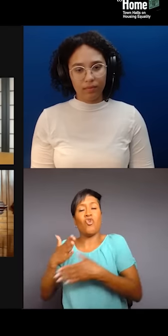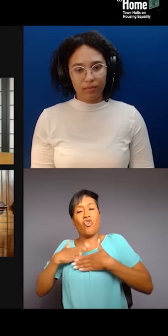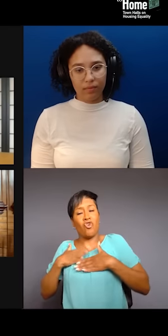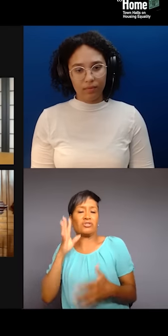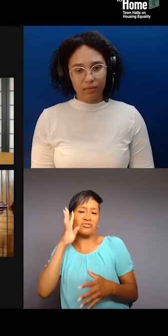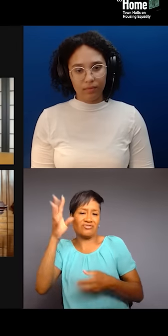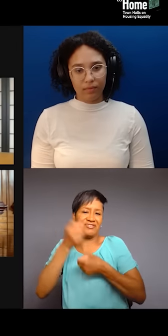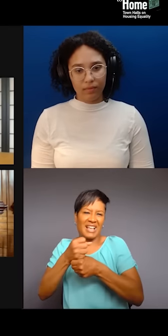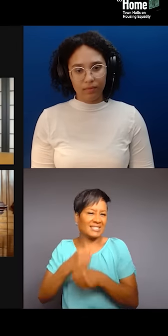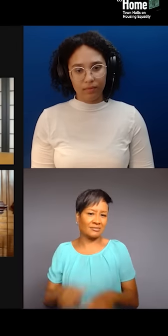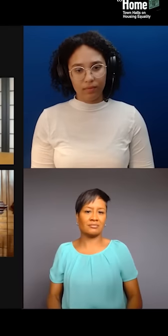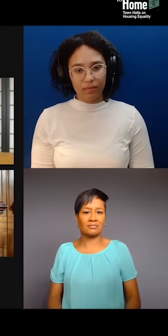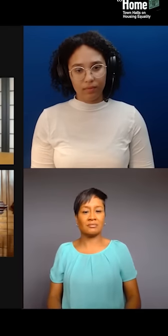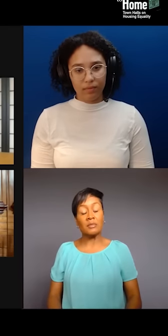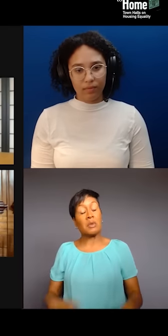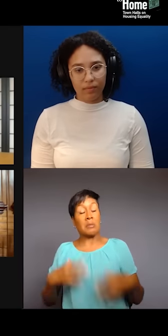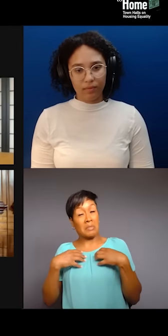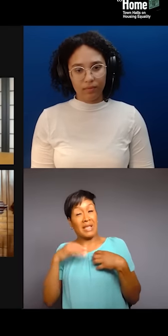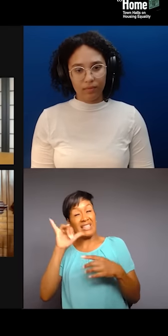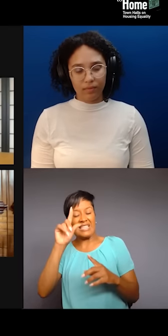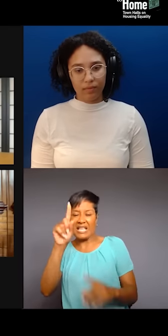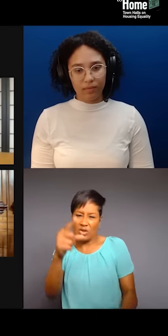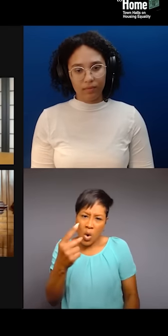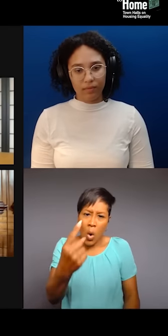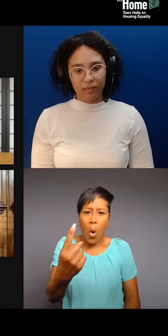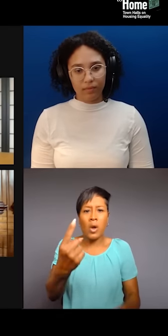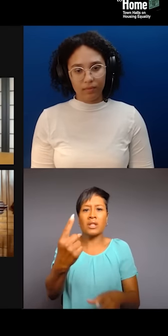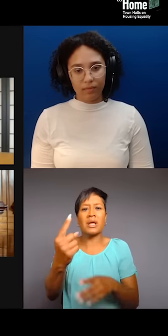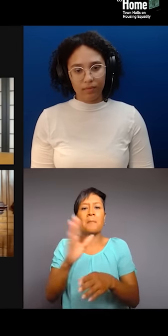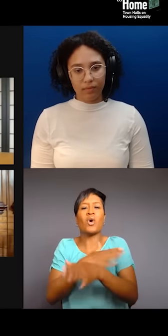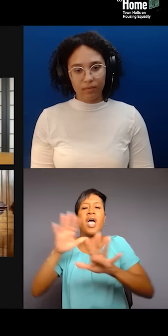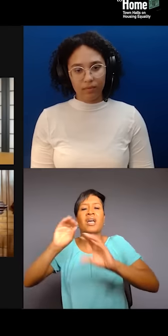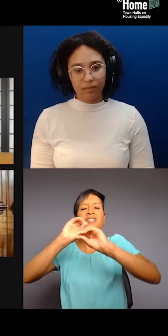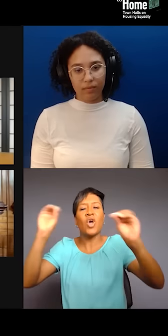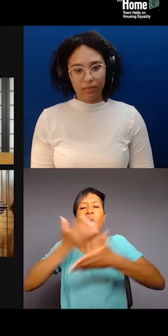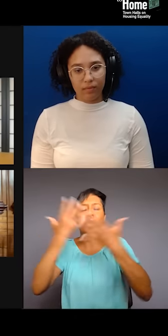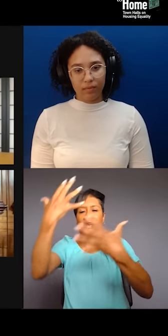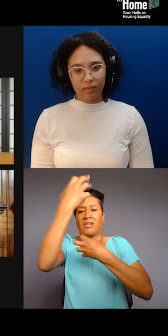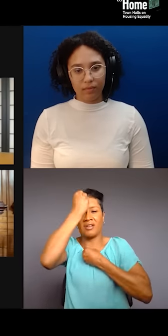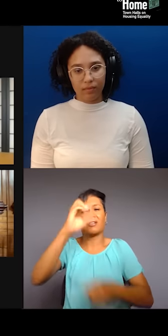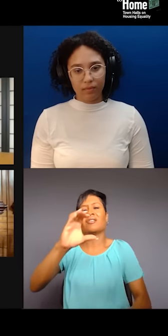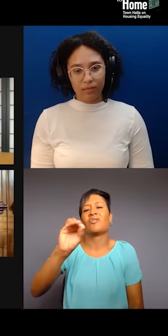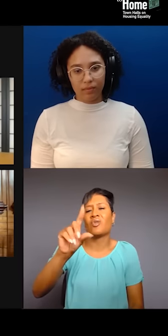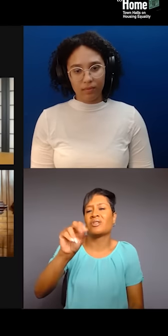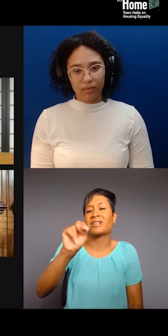the only music that has not been colonized. Therefore, our music has been our superpower,